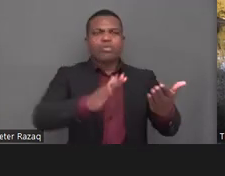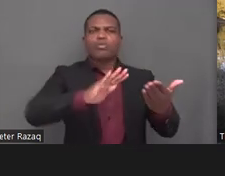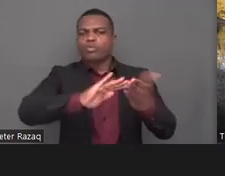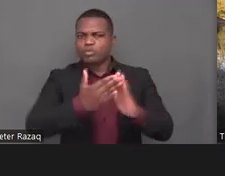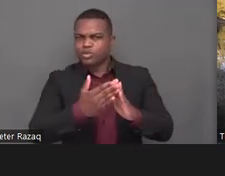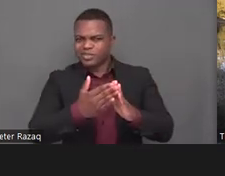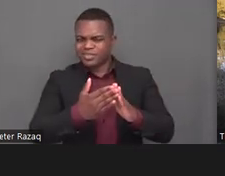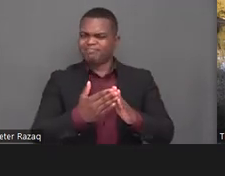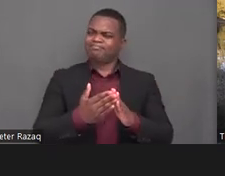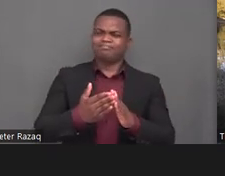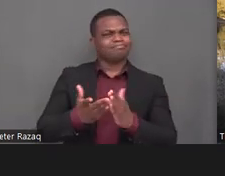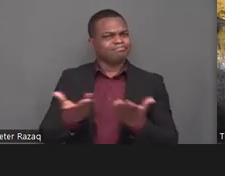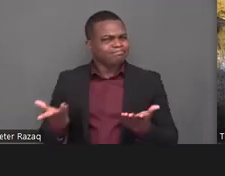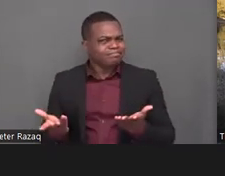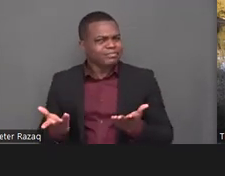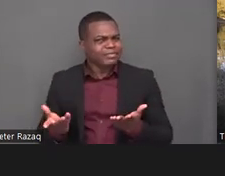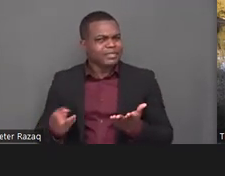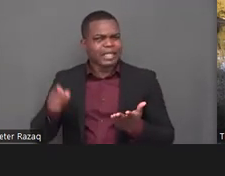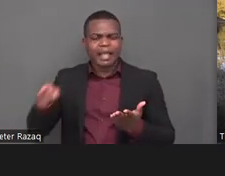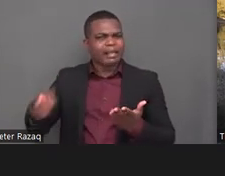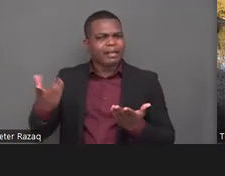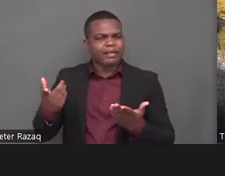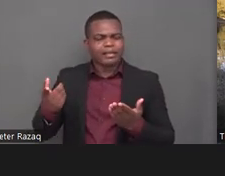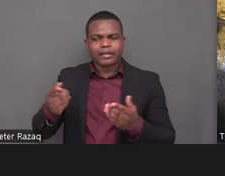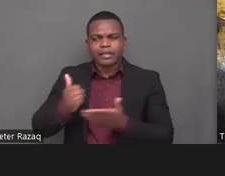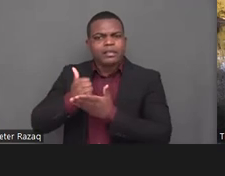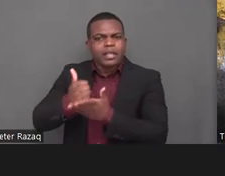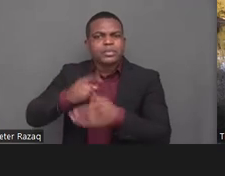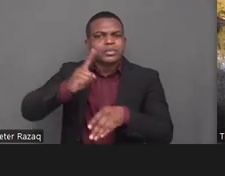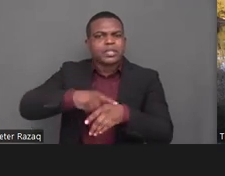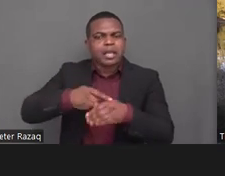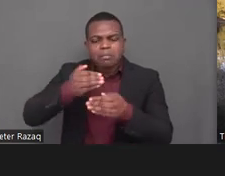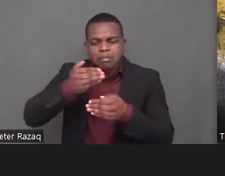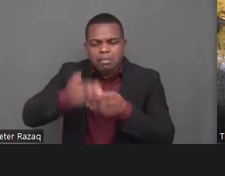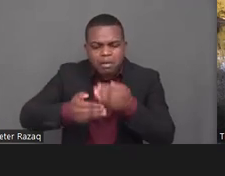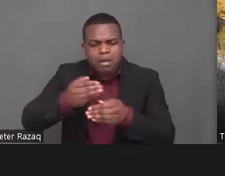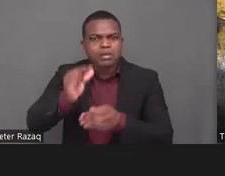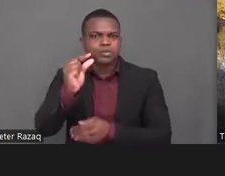under the control of service providers where people do not have the rights and privileges